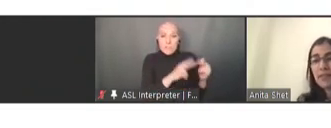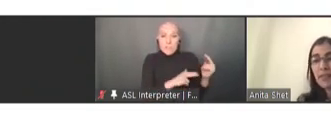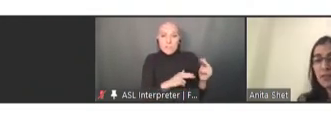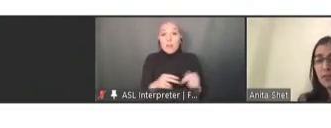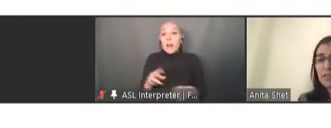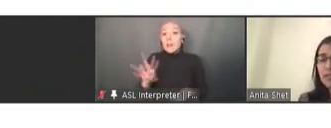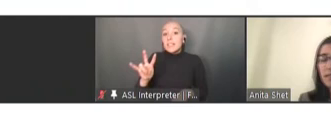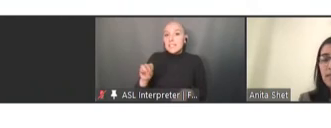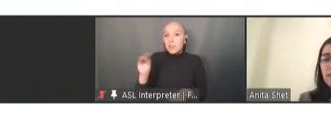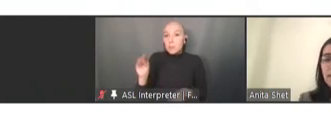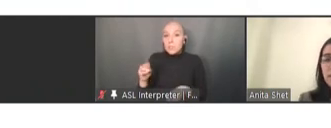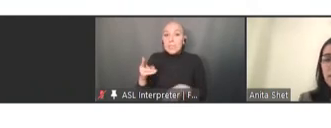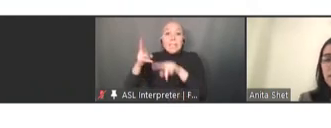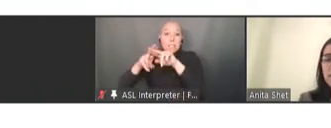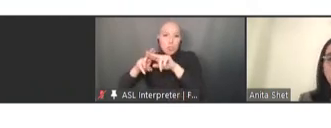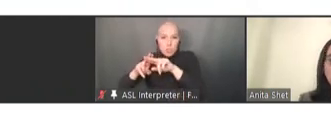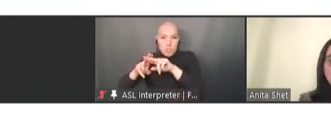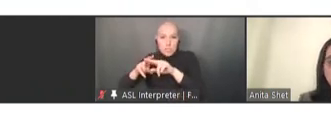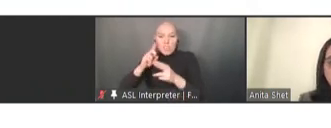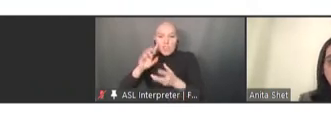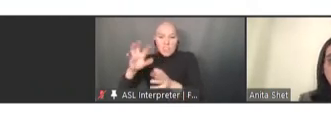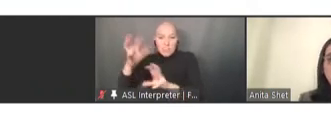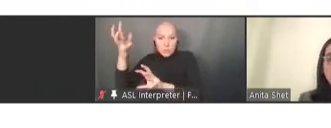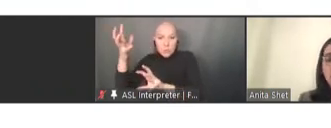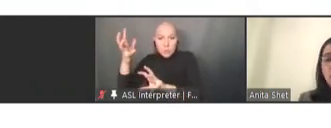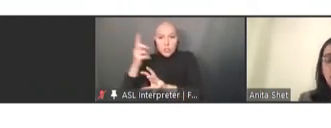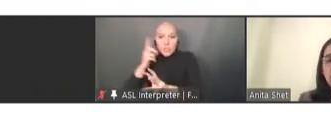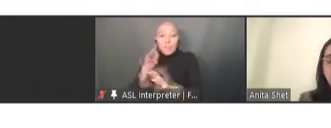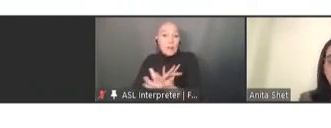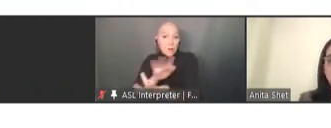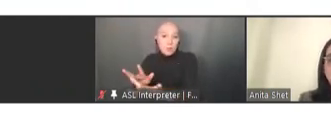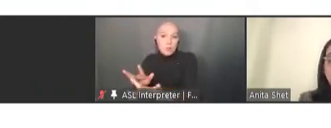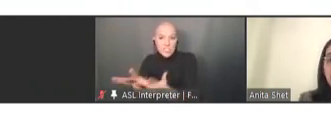increase in the disruptions for outreach immunizations. So this, again,